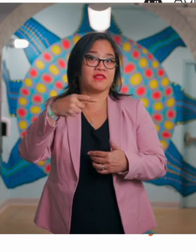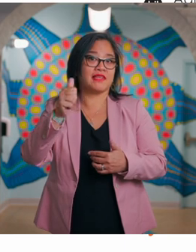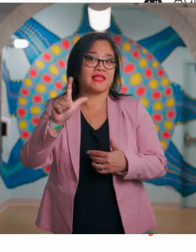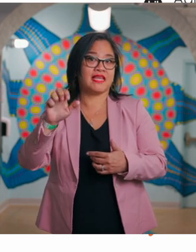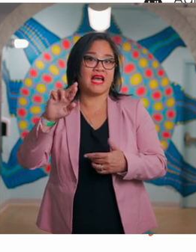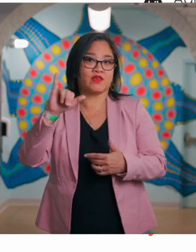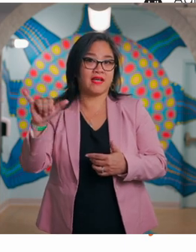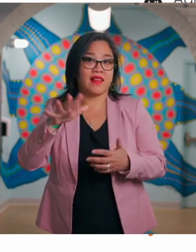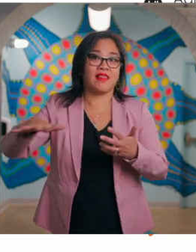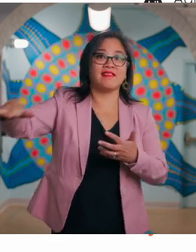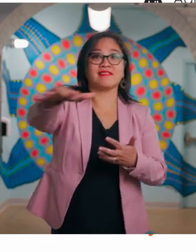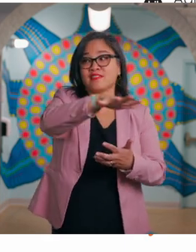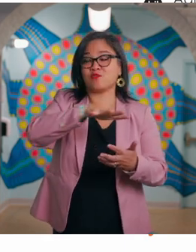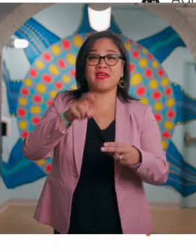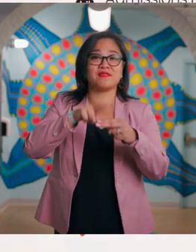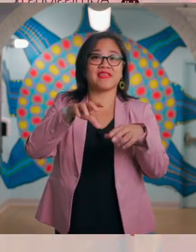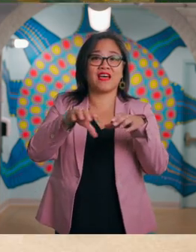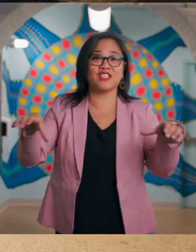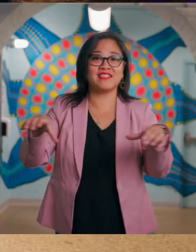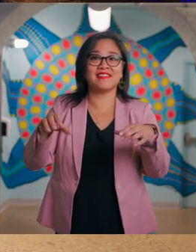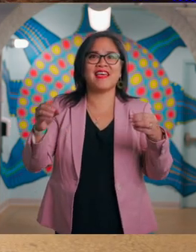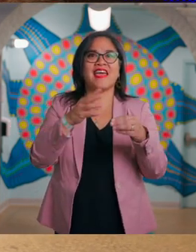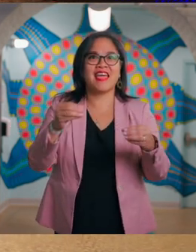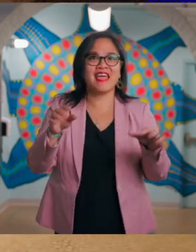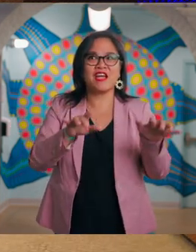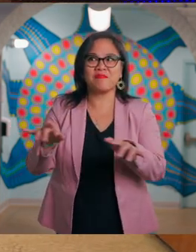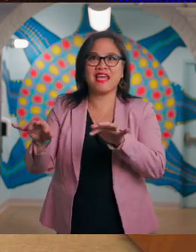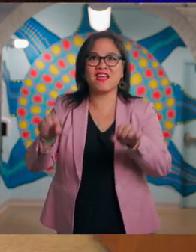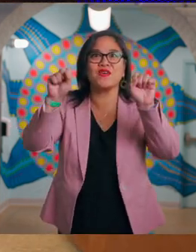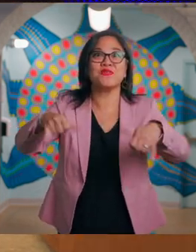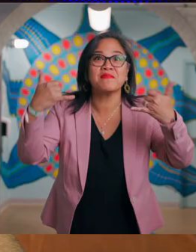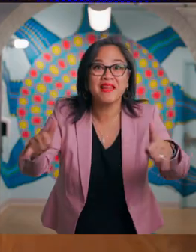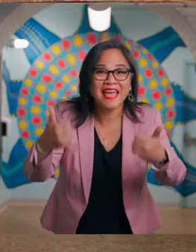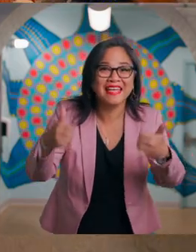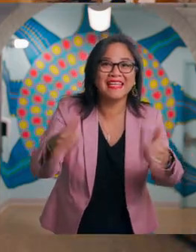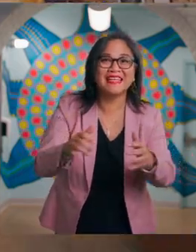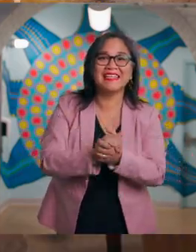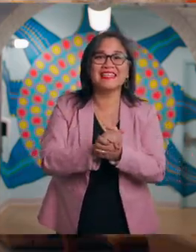a space with couches and a piano you can play.